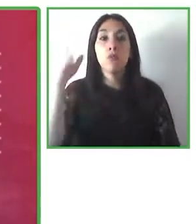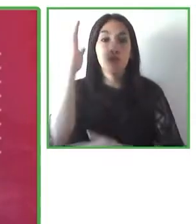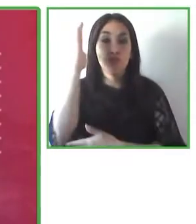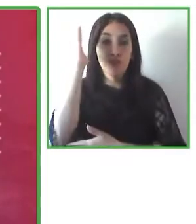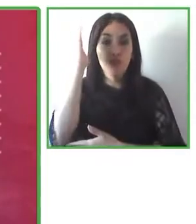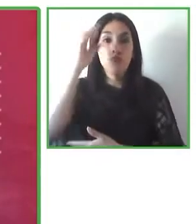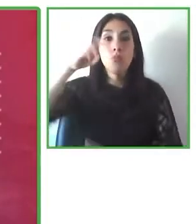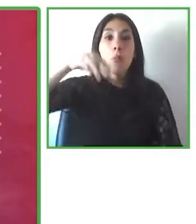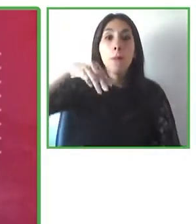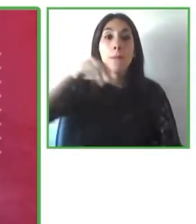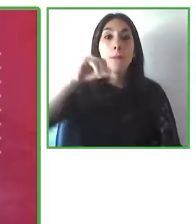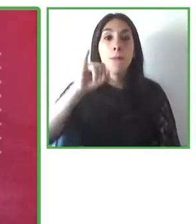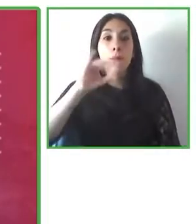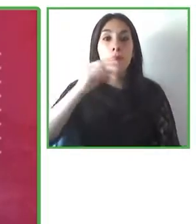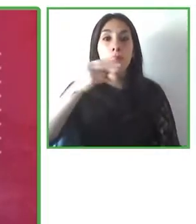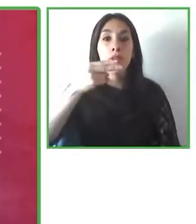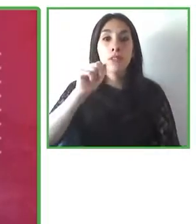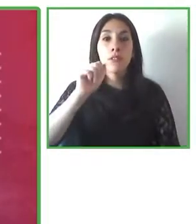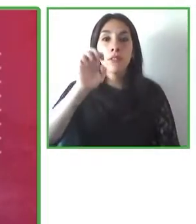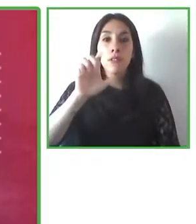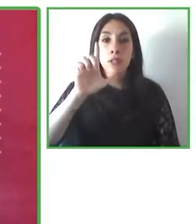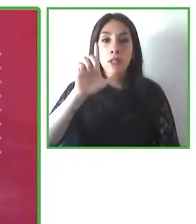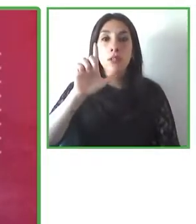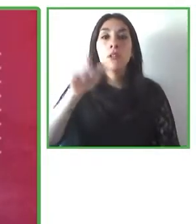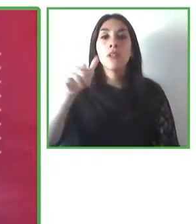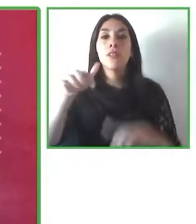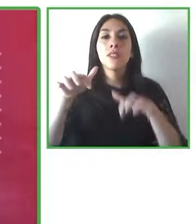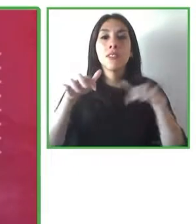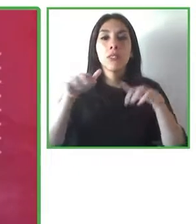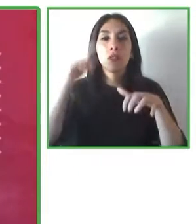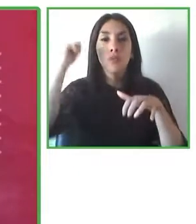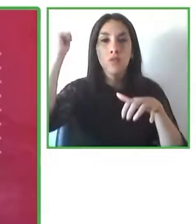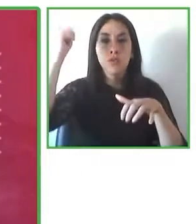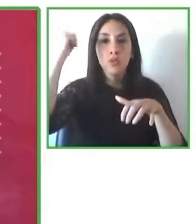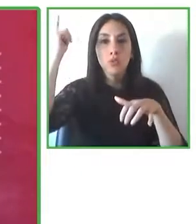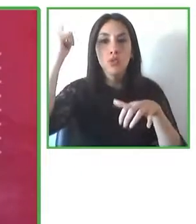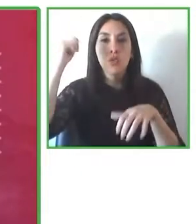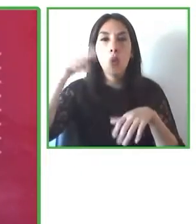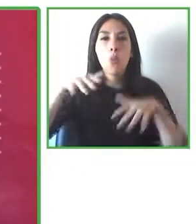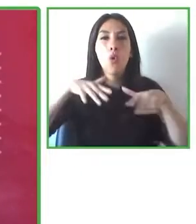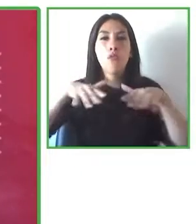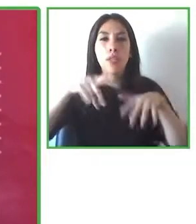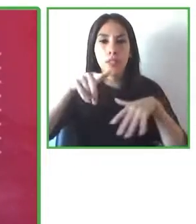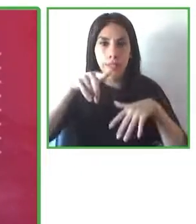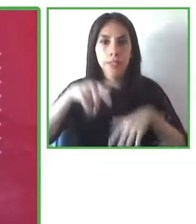he is the secretary general of Mobile and Wireless Forum an international association